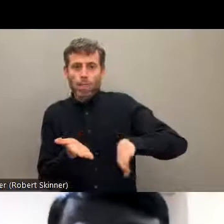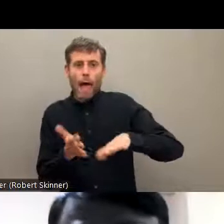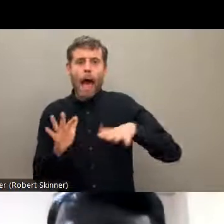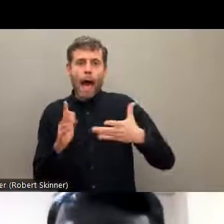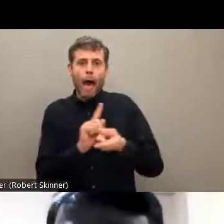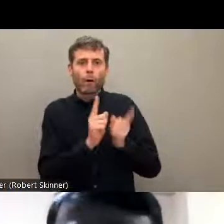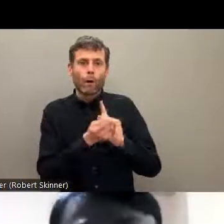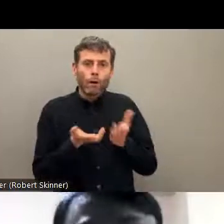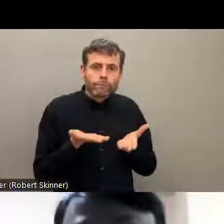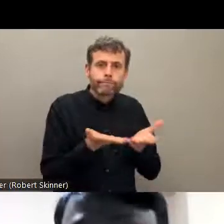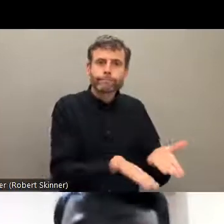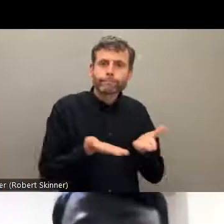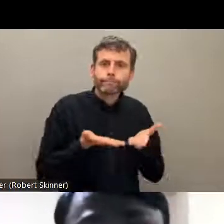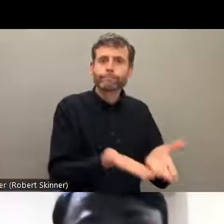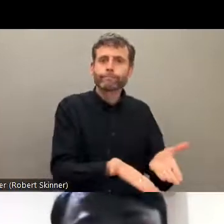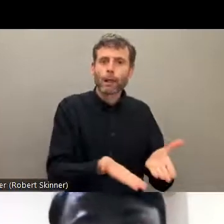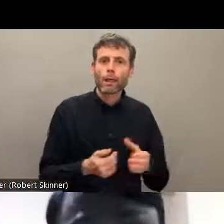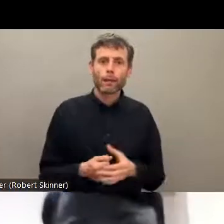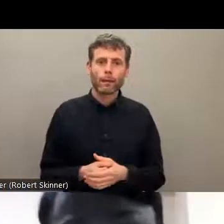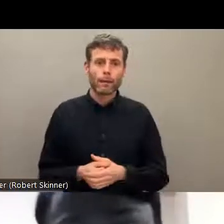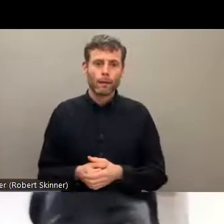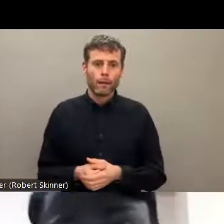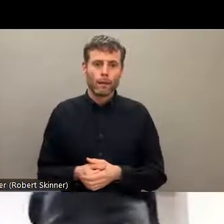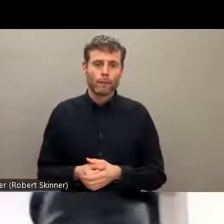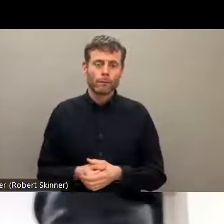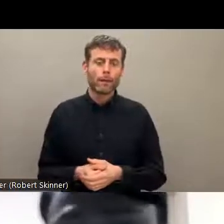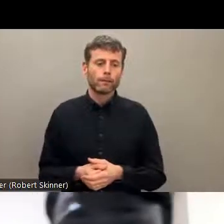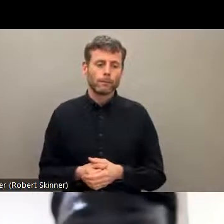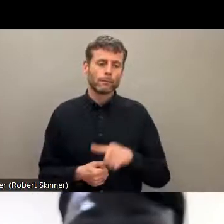So I am on my last slide. I have a